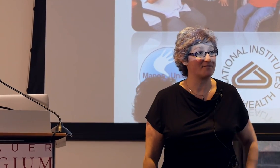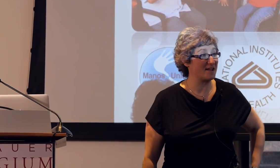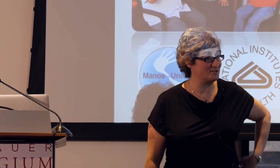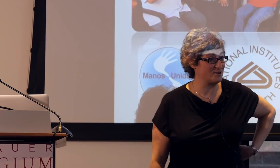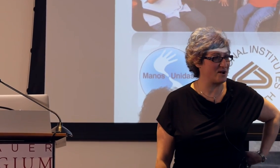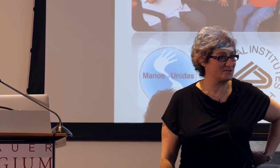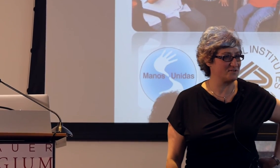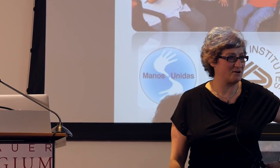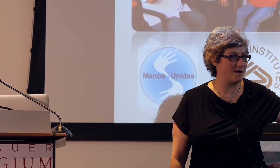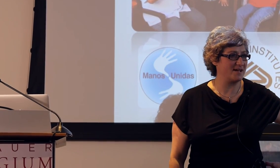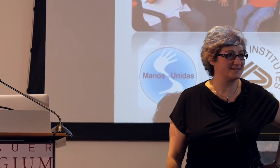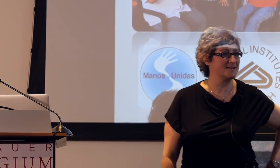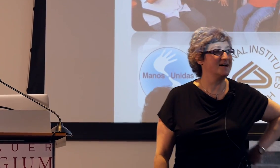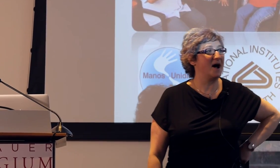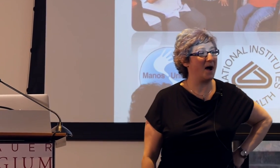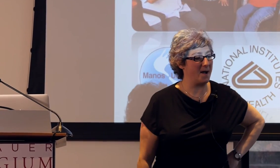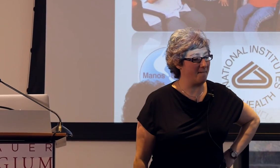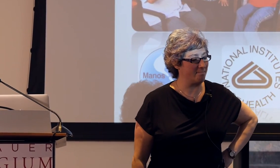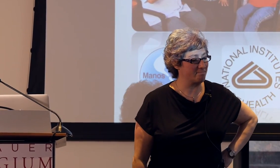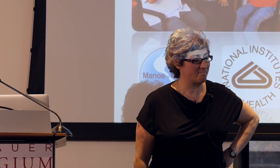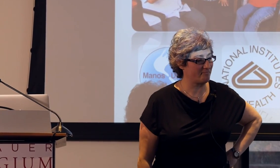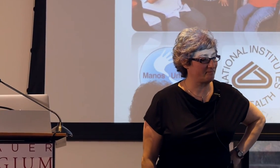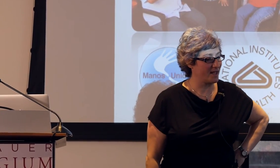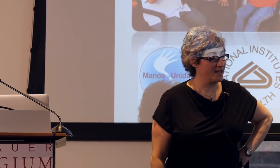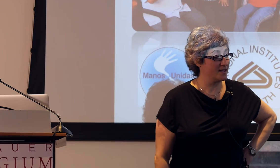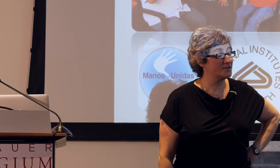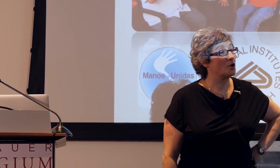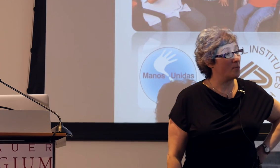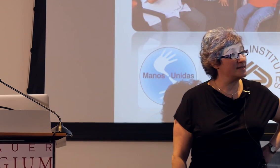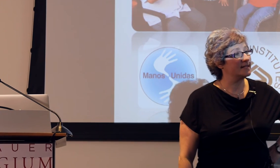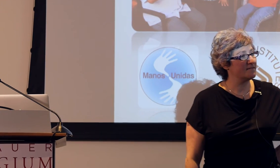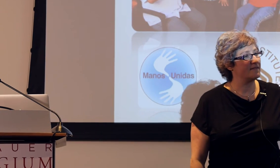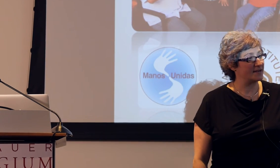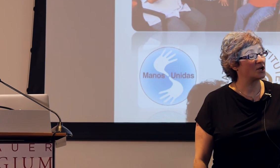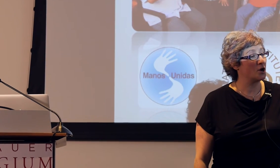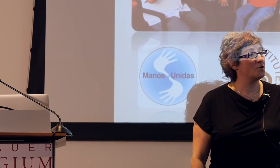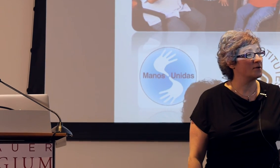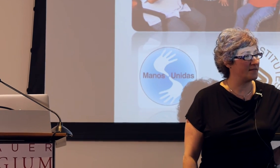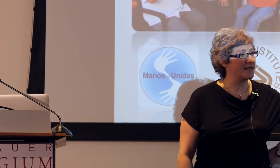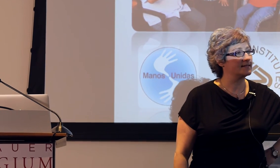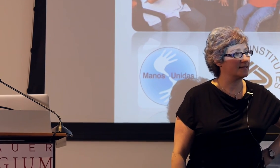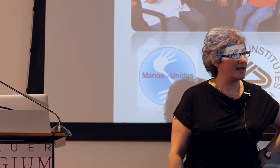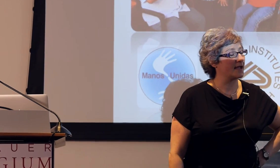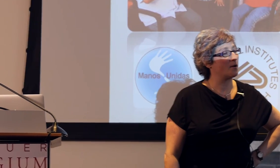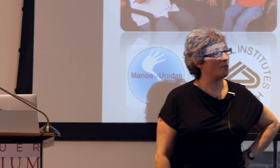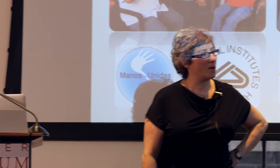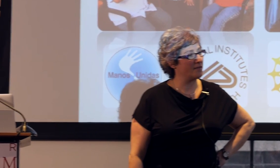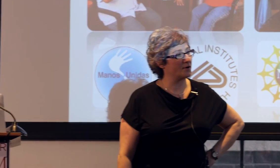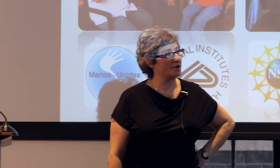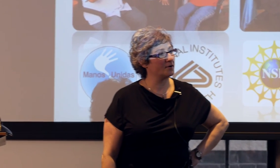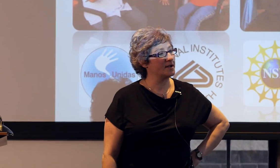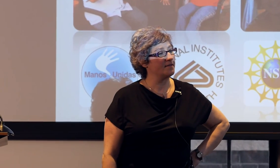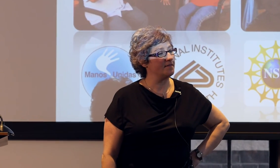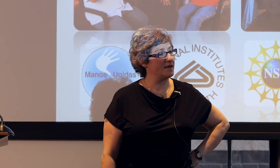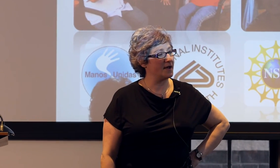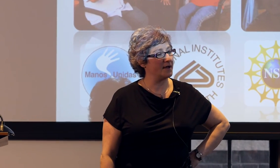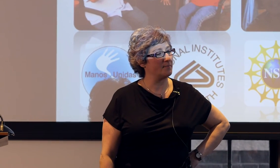Peter thank you so much for your comments. So we did in fact code things like whether the participants